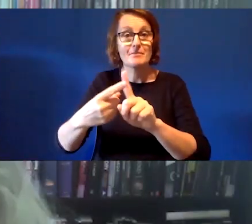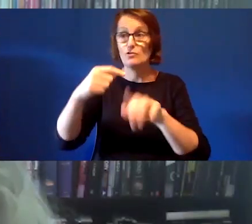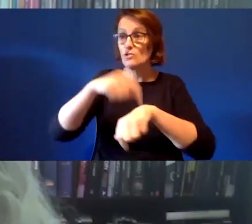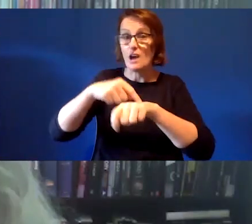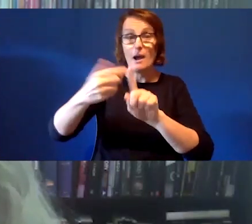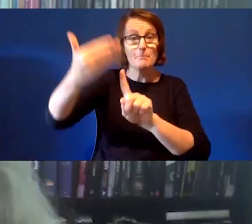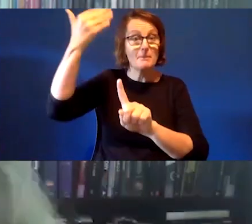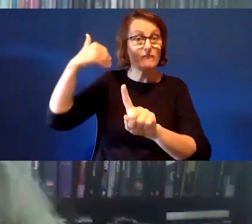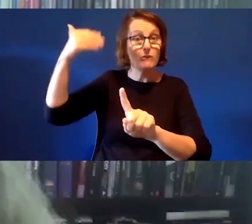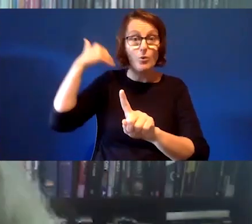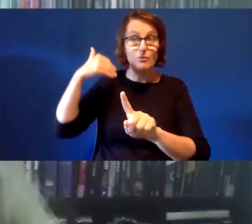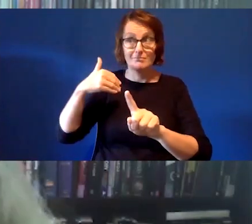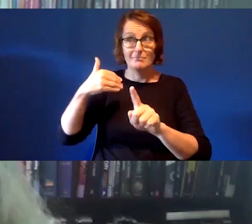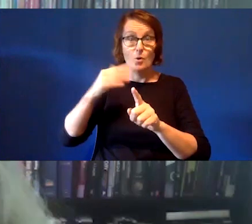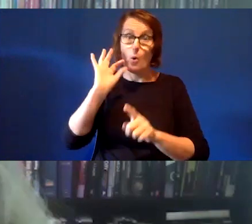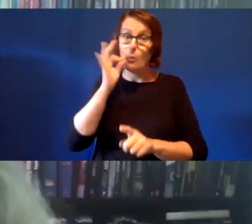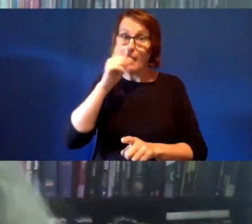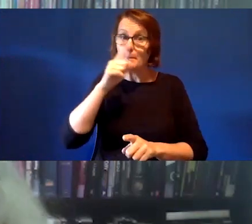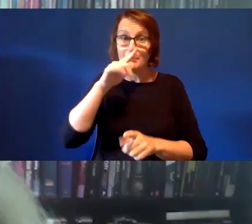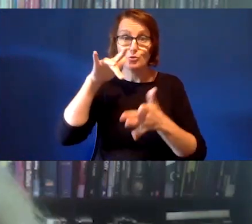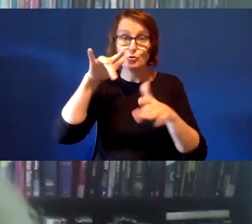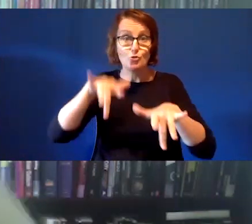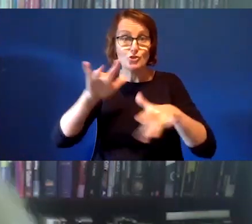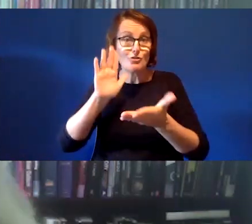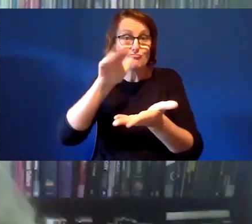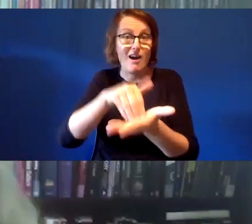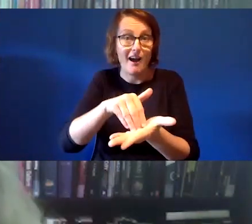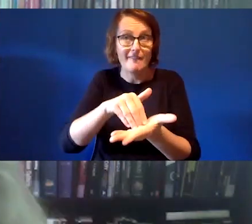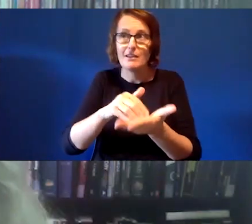Imagining the elders being there throughout time,